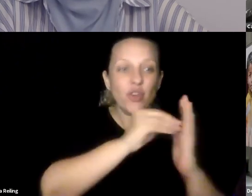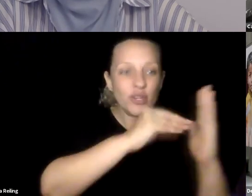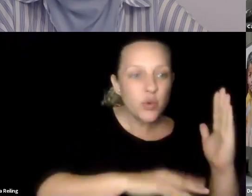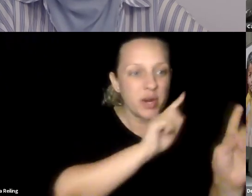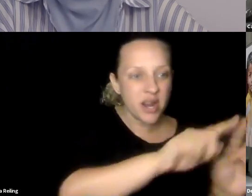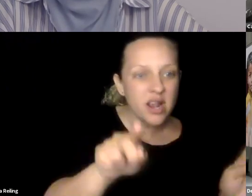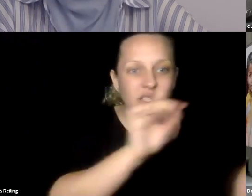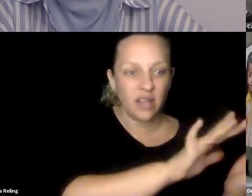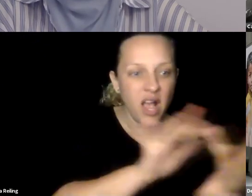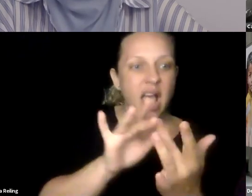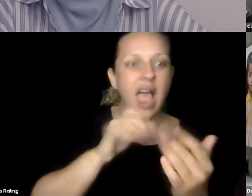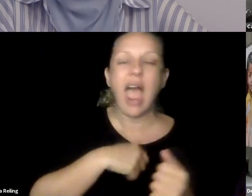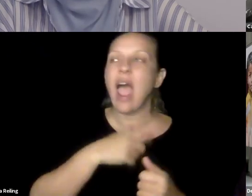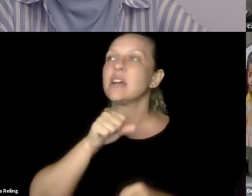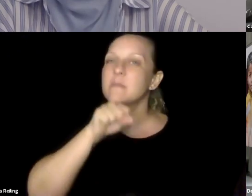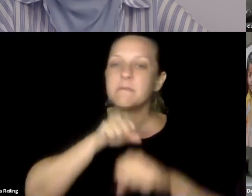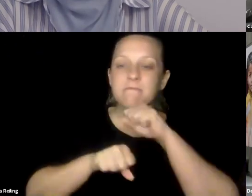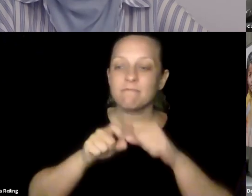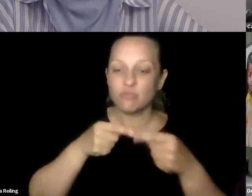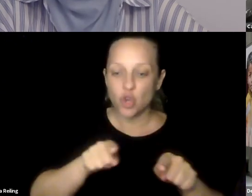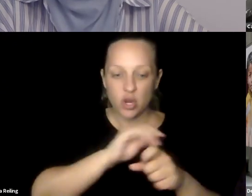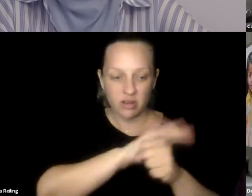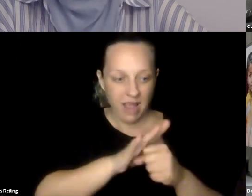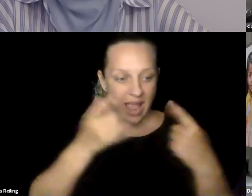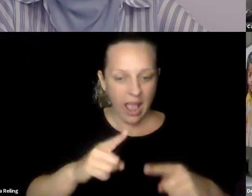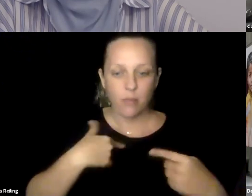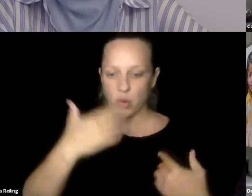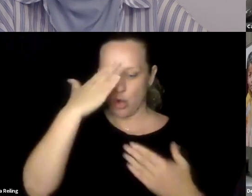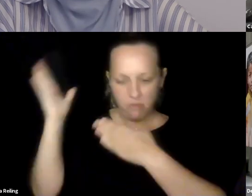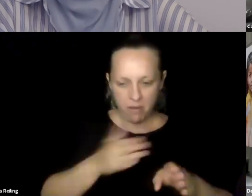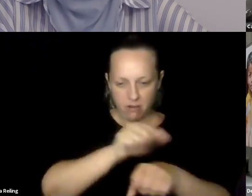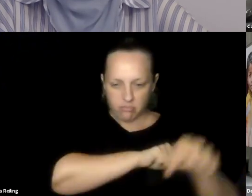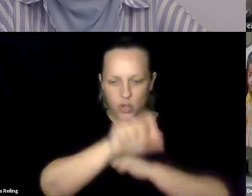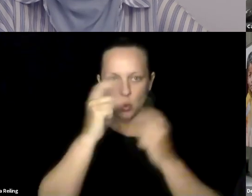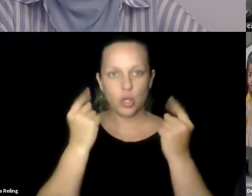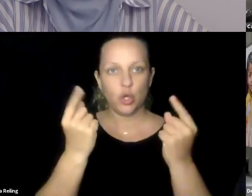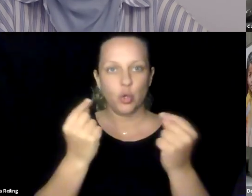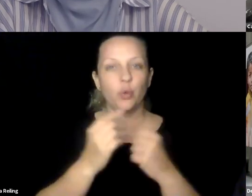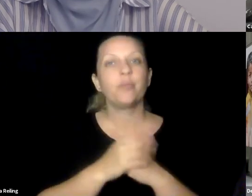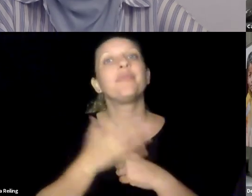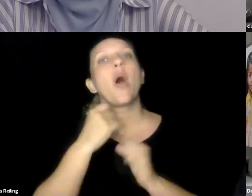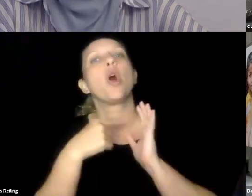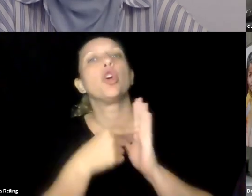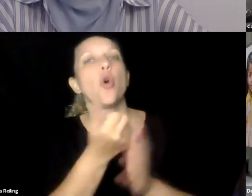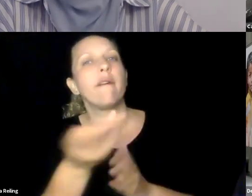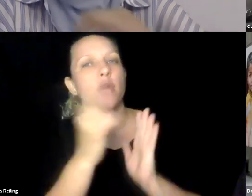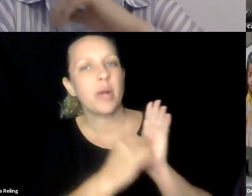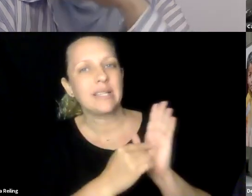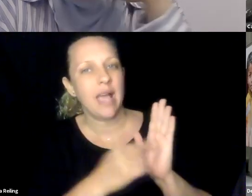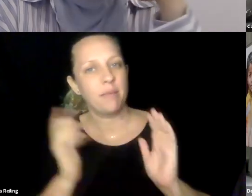environments of the future, and ensure that they reach every student and can withstand the types of shocks we saw during the pandemic.